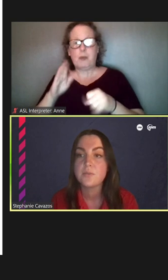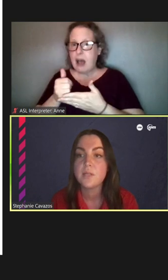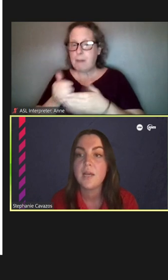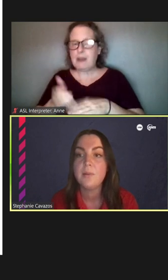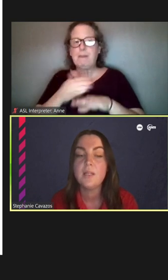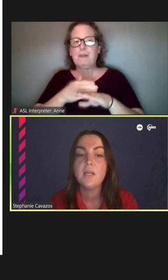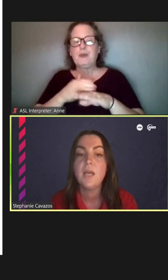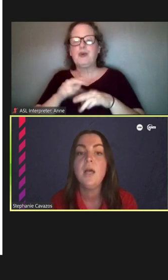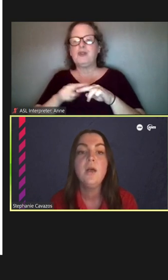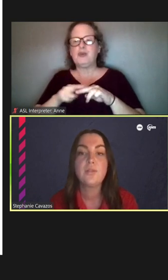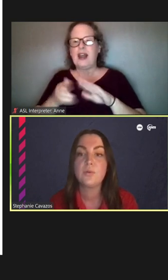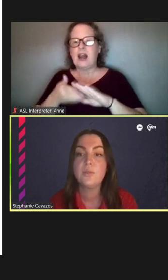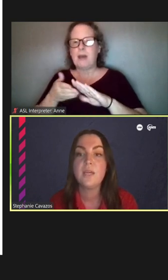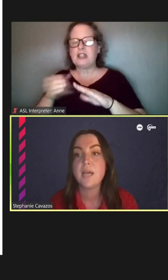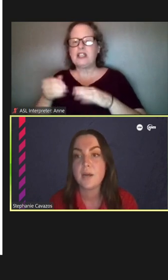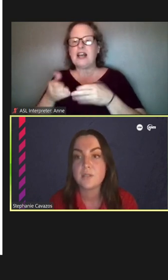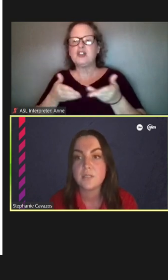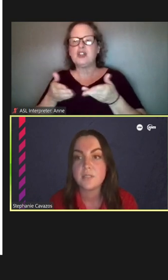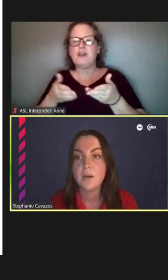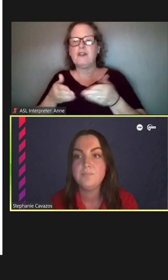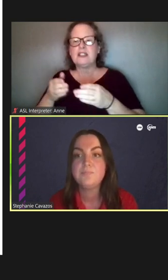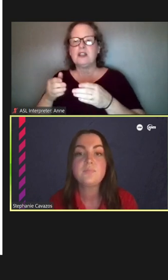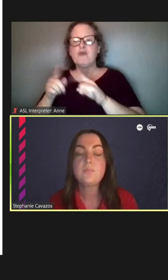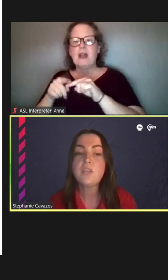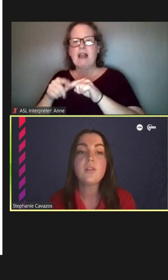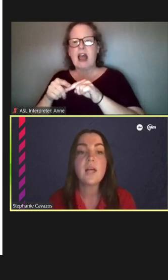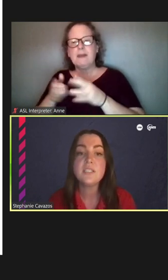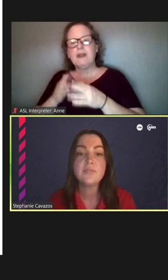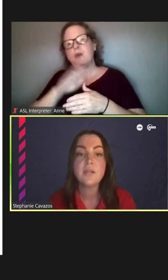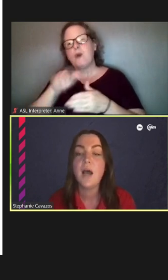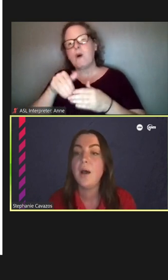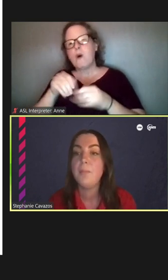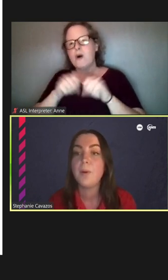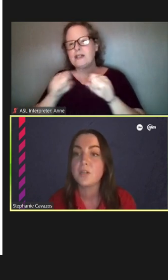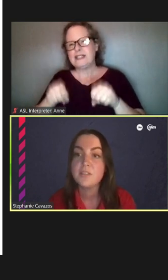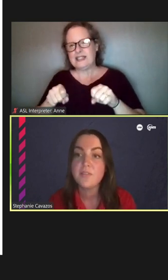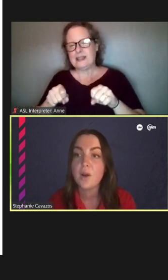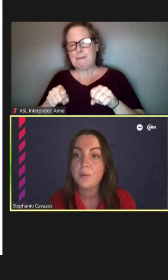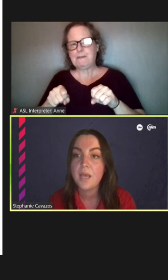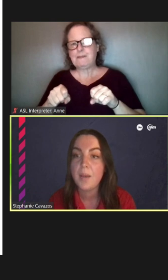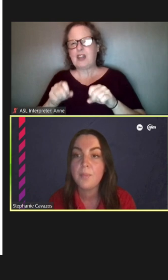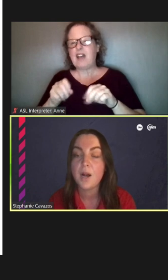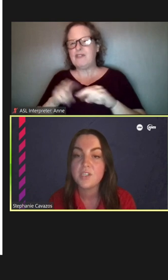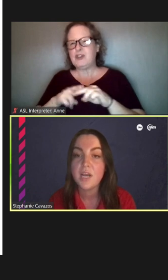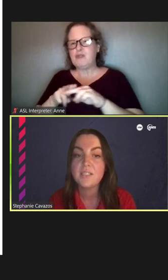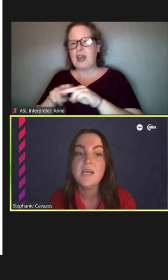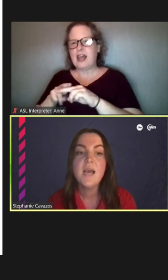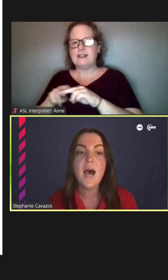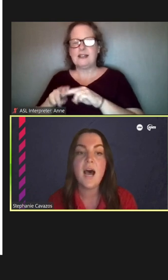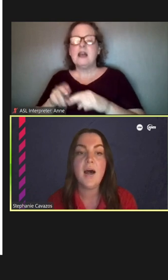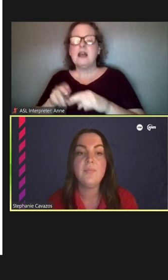reliability through the entire system. There's a lot of different parts of the RPM project